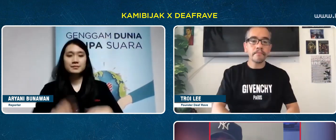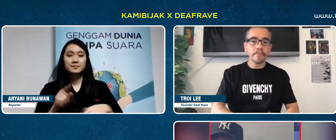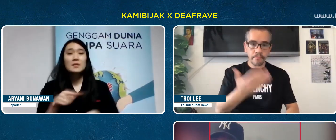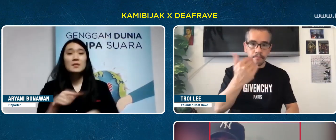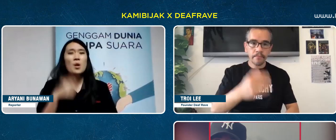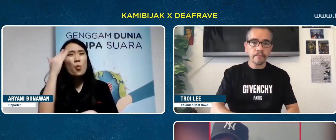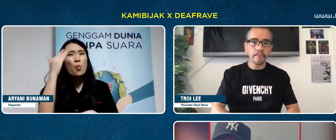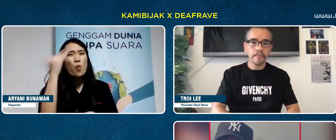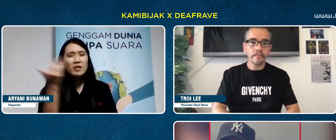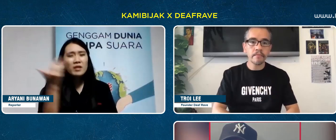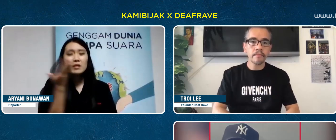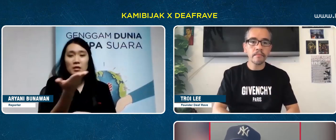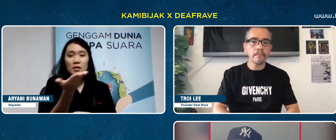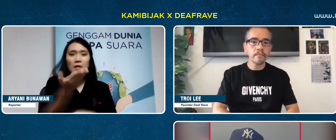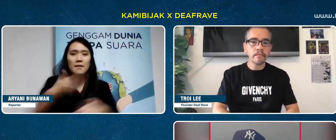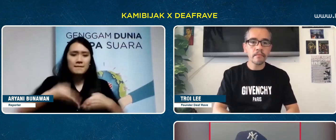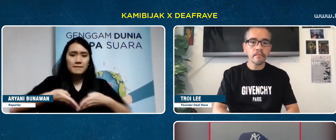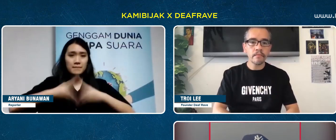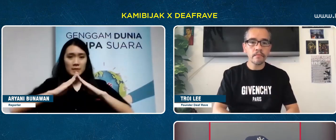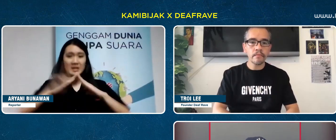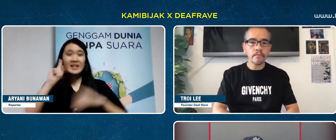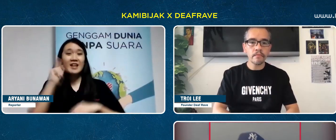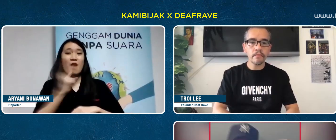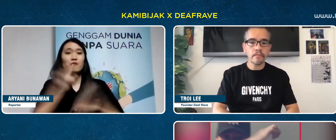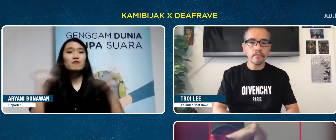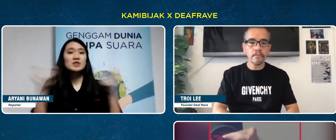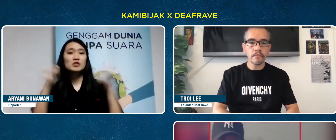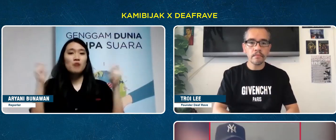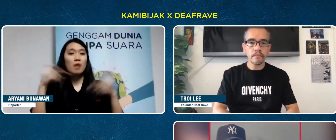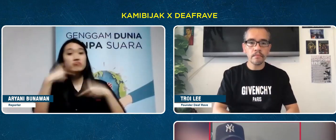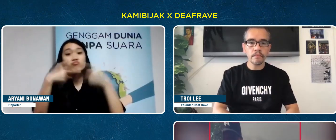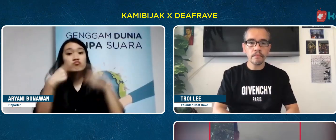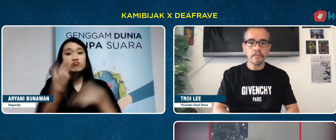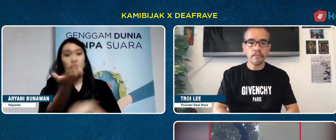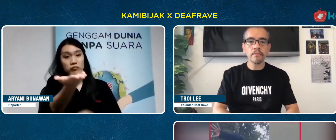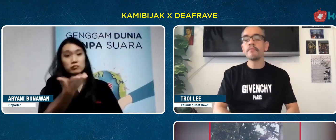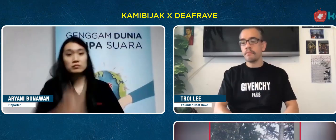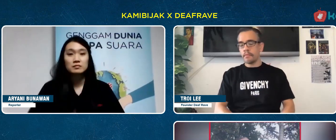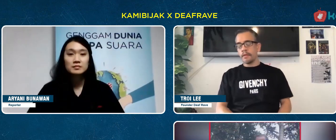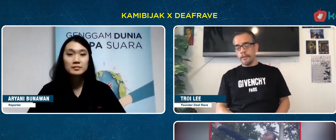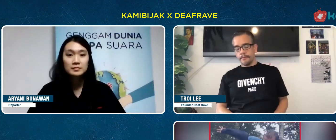Why did you organize the Deaf Festival? Please tell me.